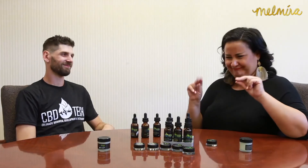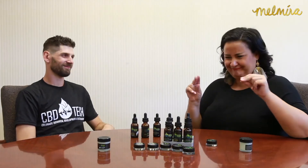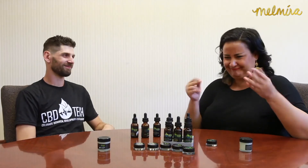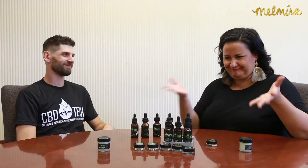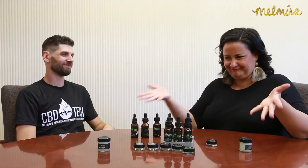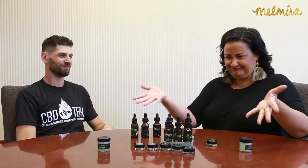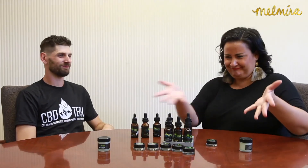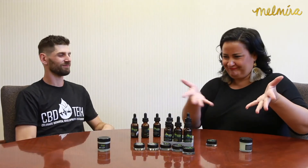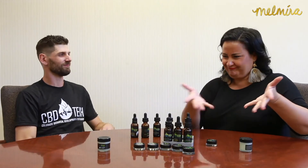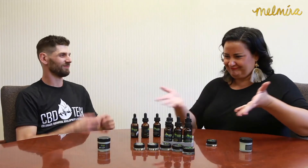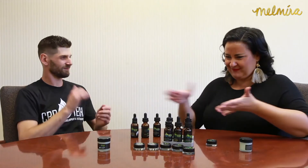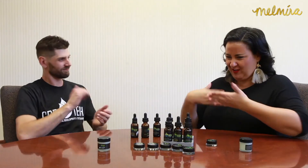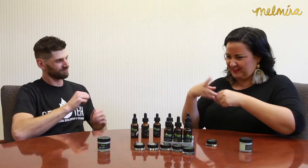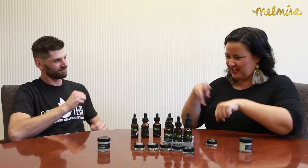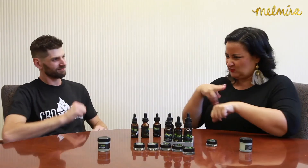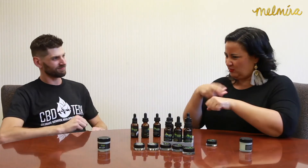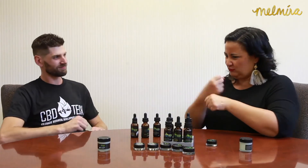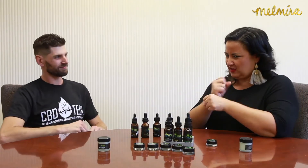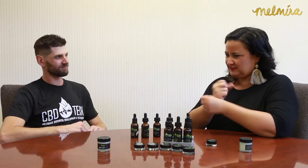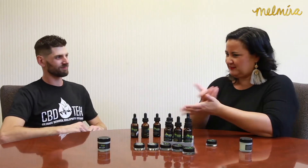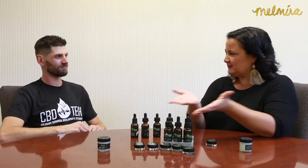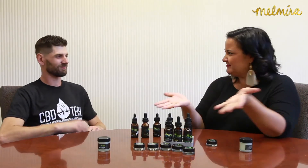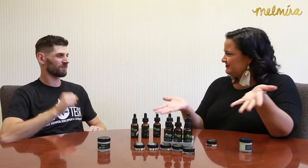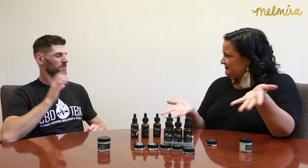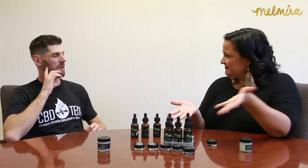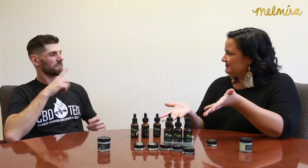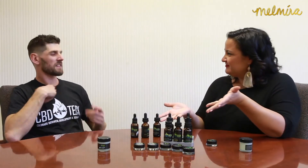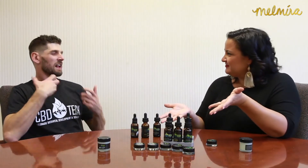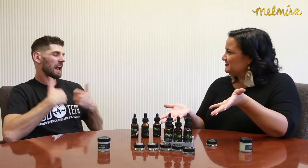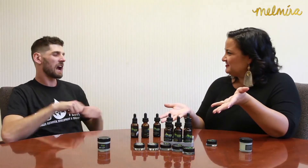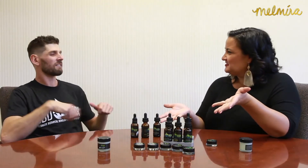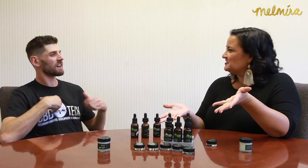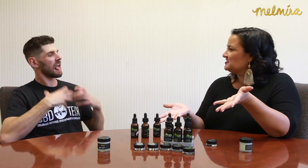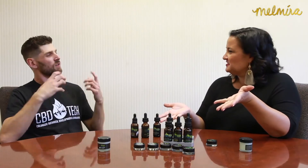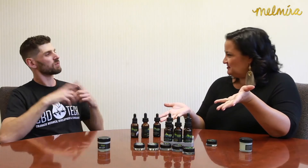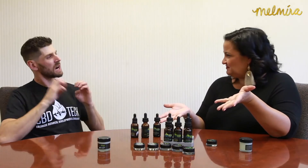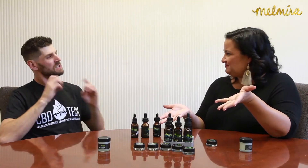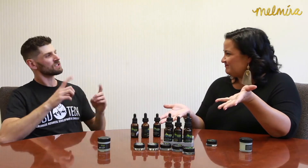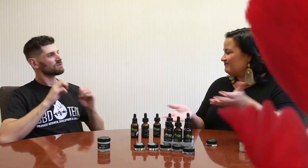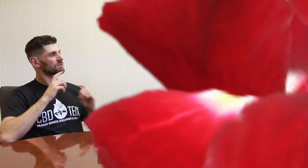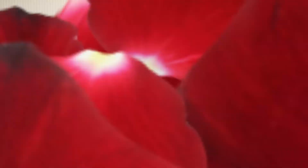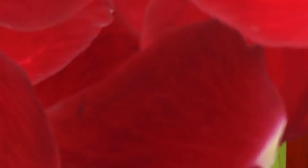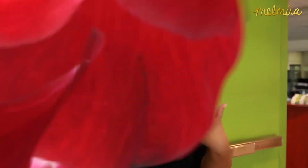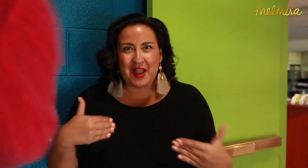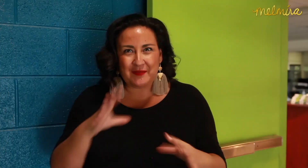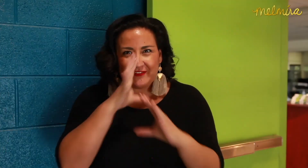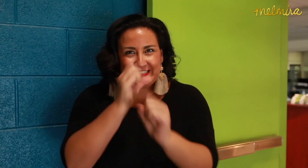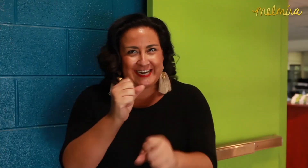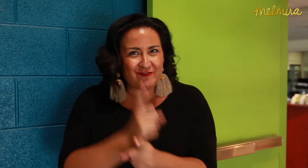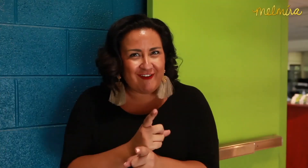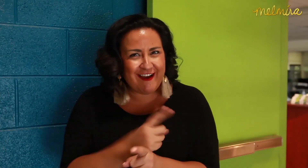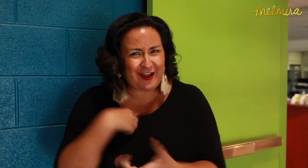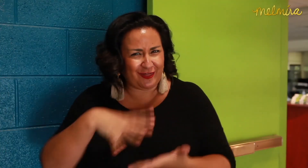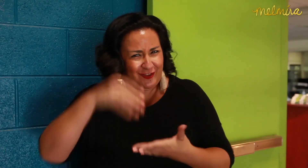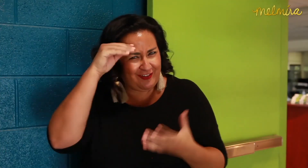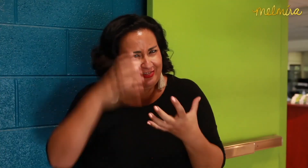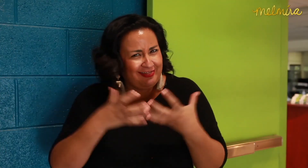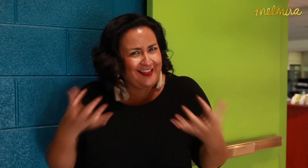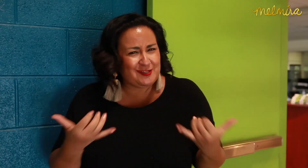but really...these are all natural products. We have a lot of work to do with educating people. How fascinating, right?